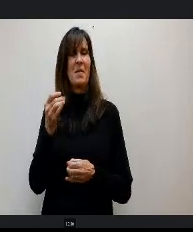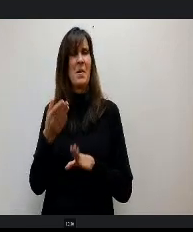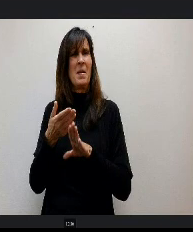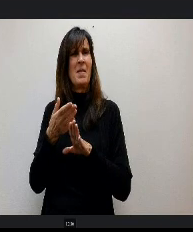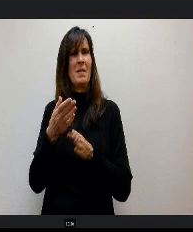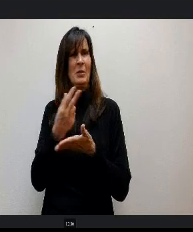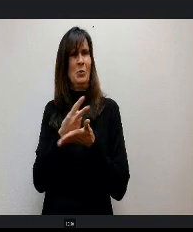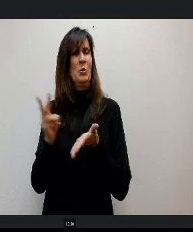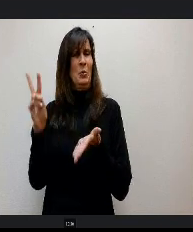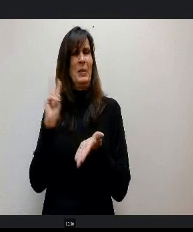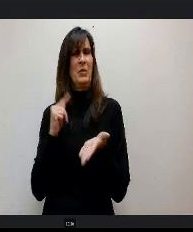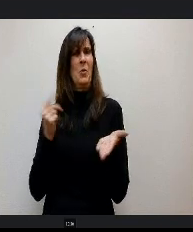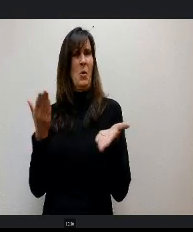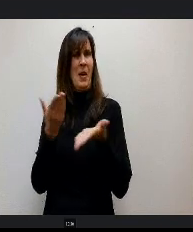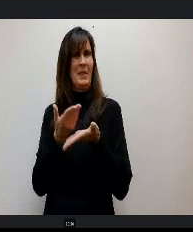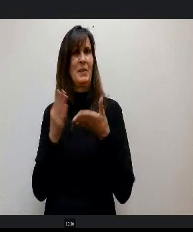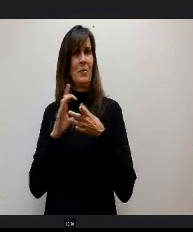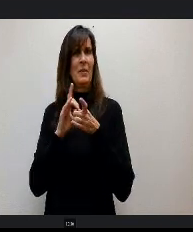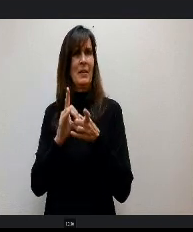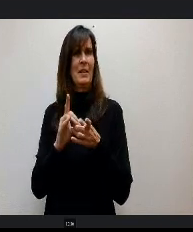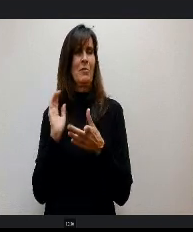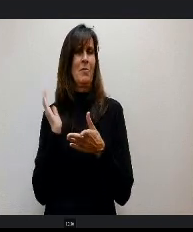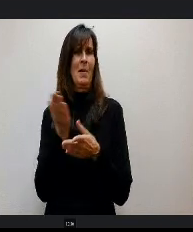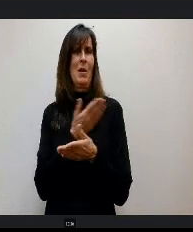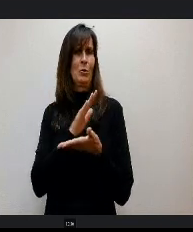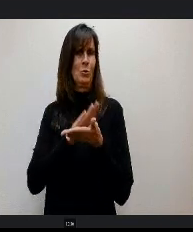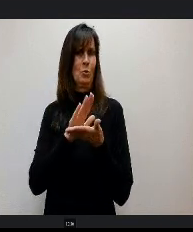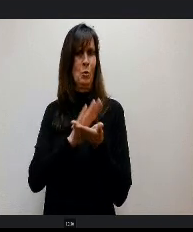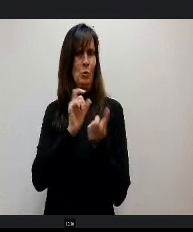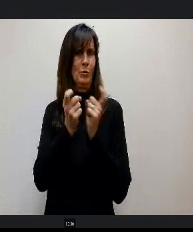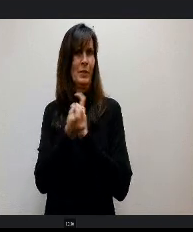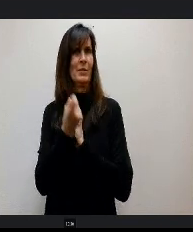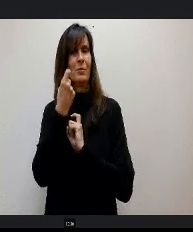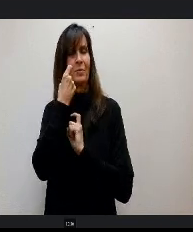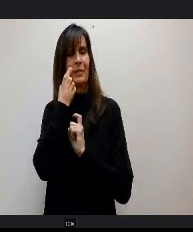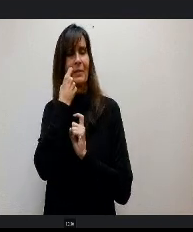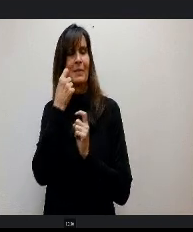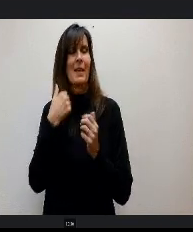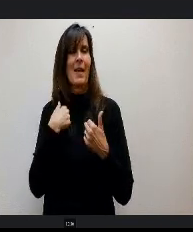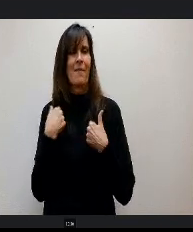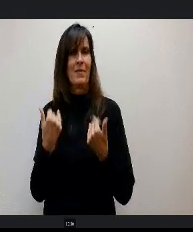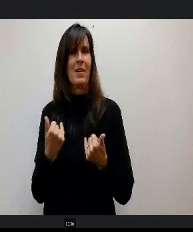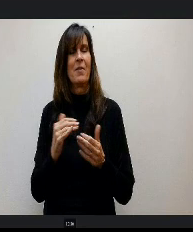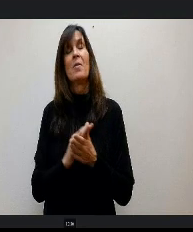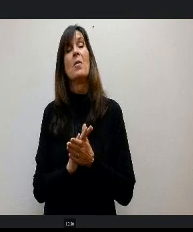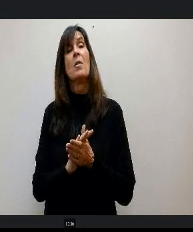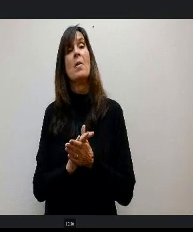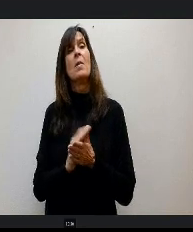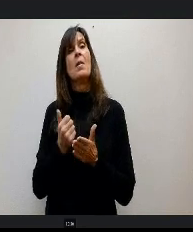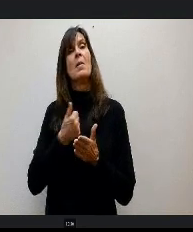some significant changes on our campus but one of the one of of the things I really identified as the new leader of